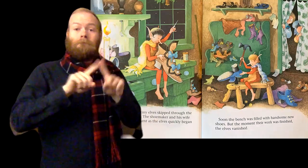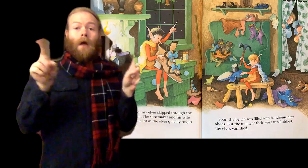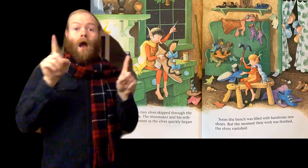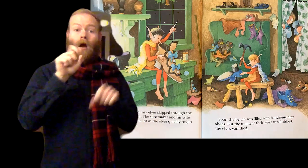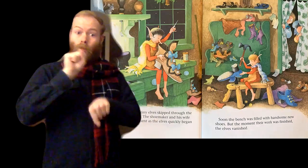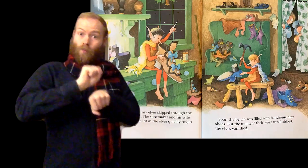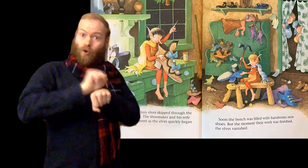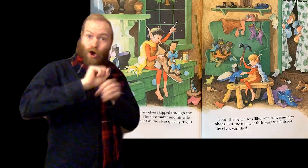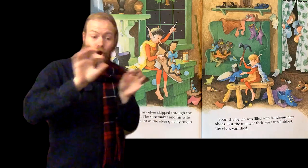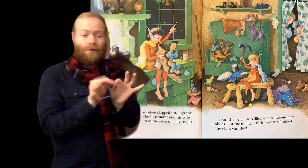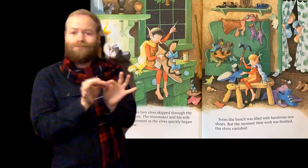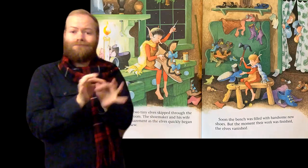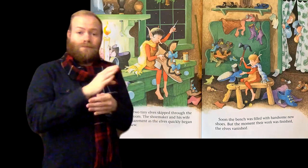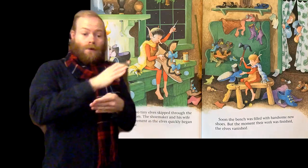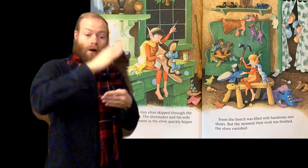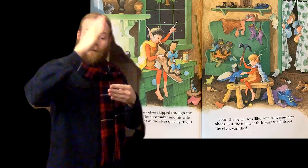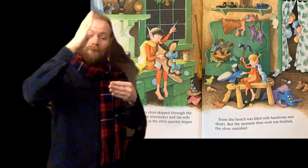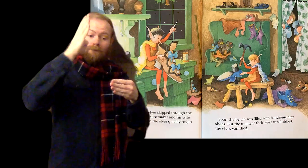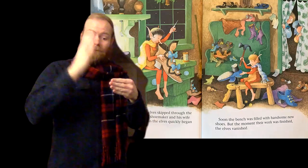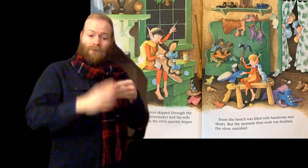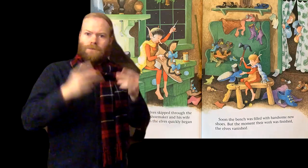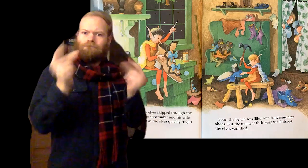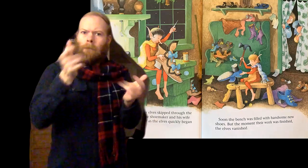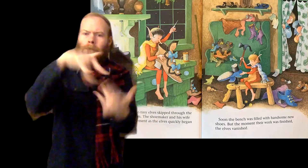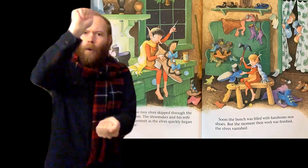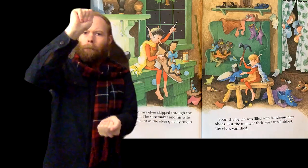But the moment their work was finished, the elves vanished.